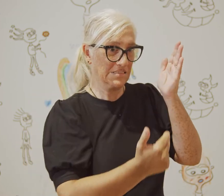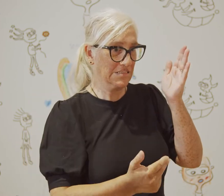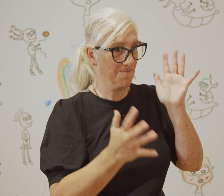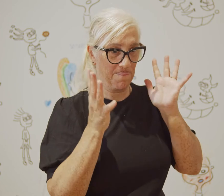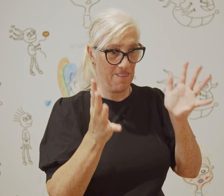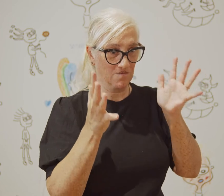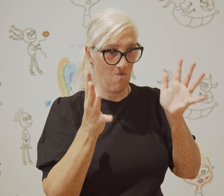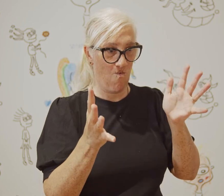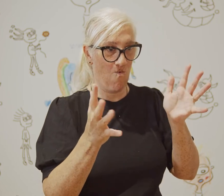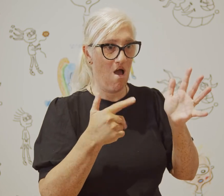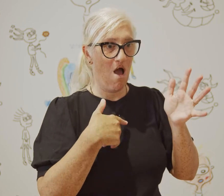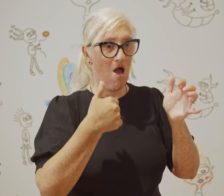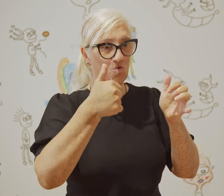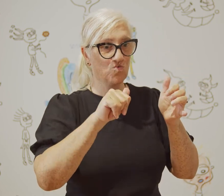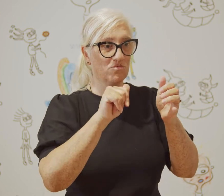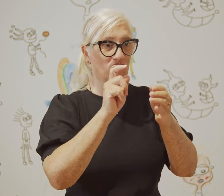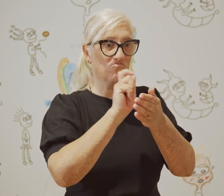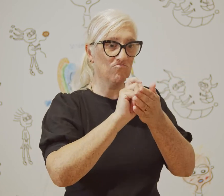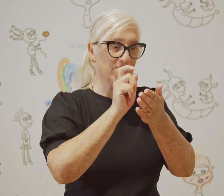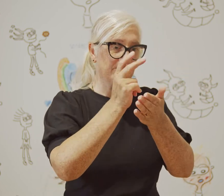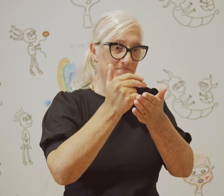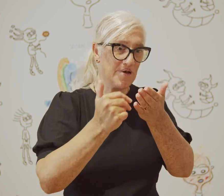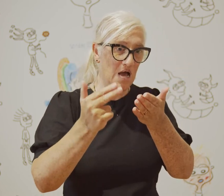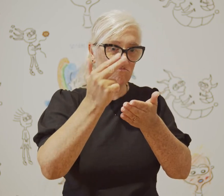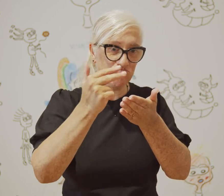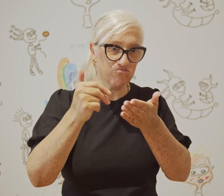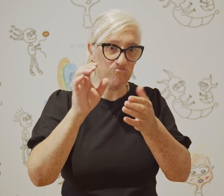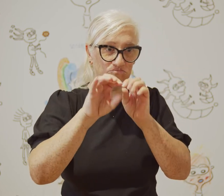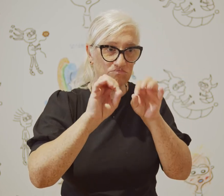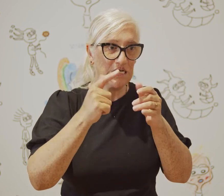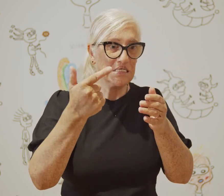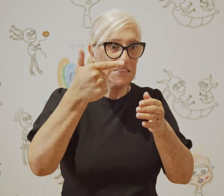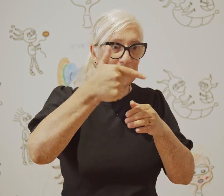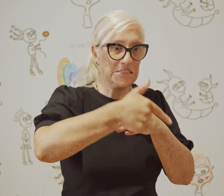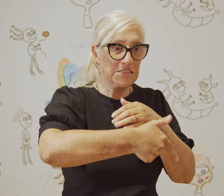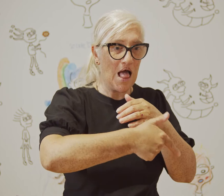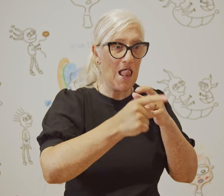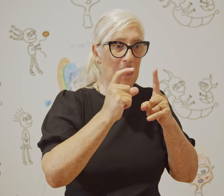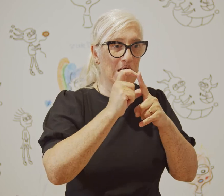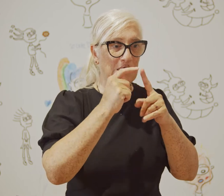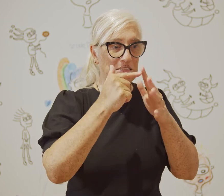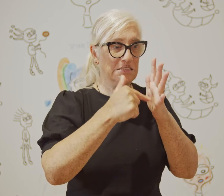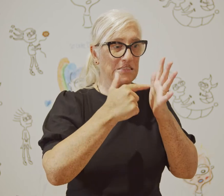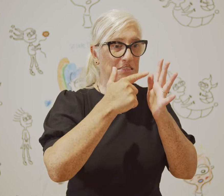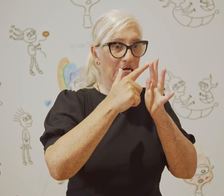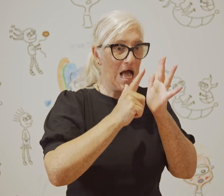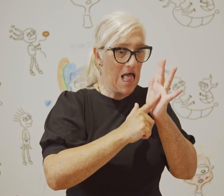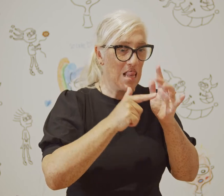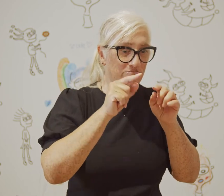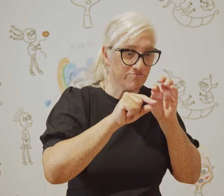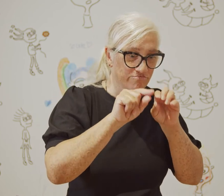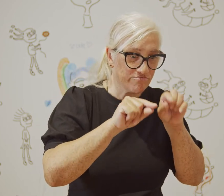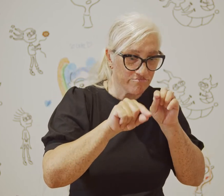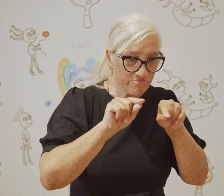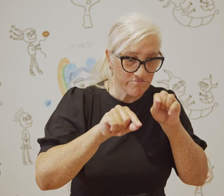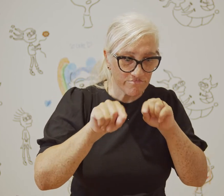on painting I was a very detailed artist.